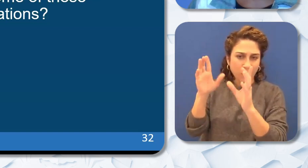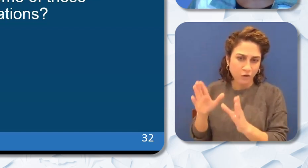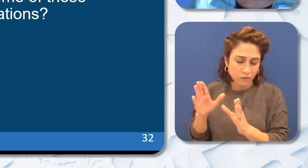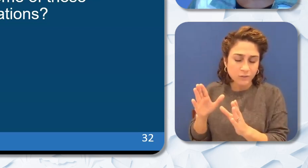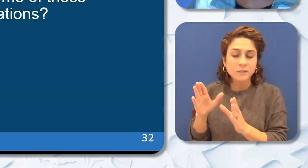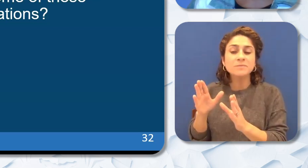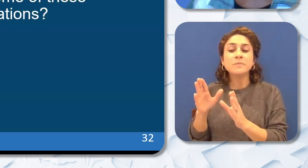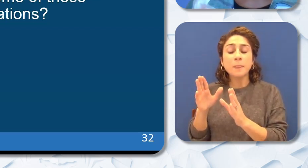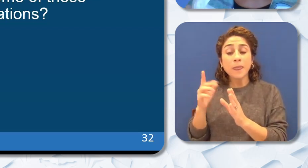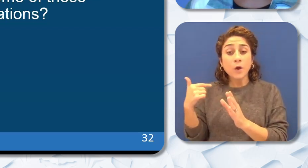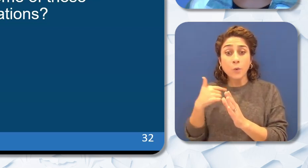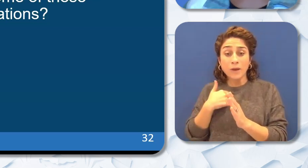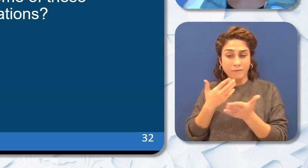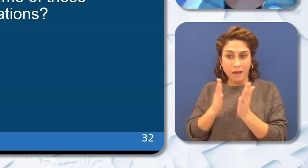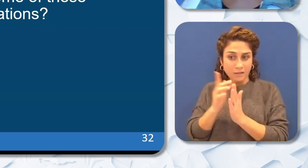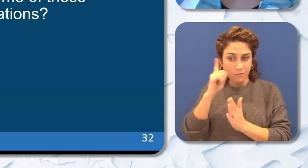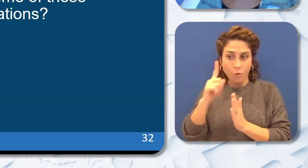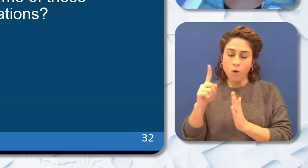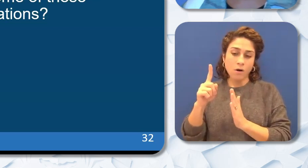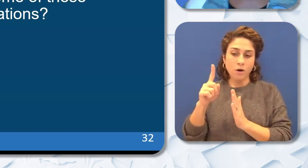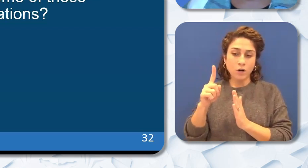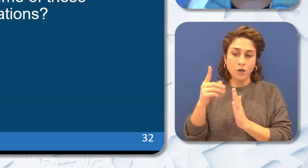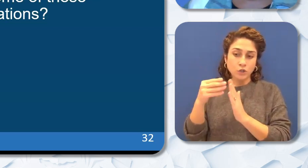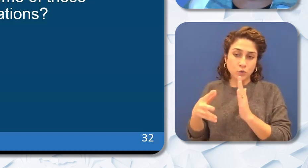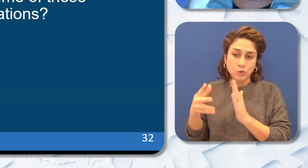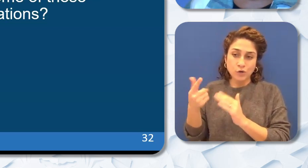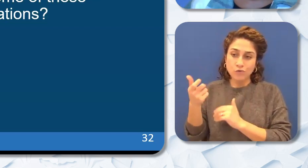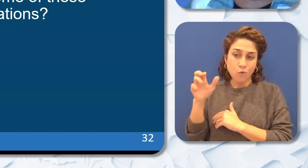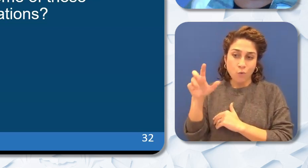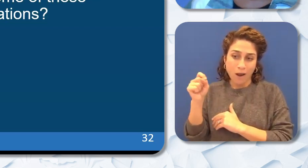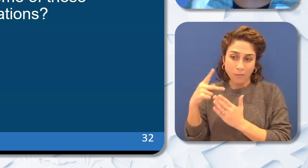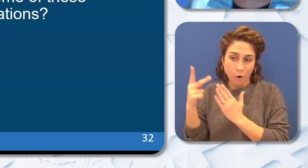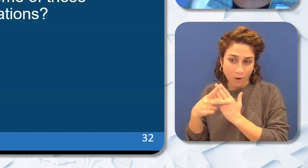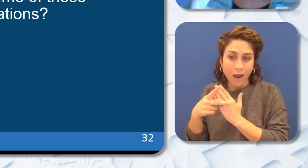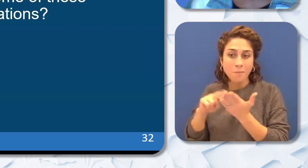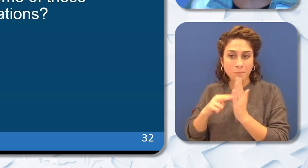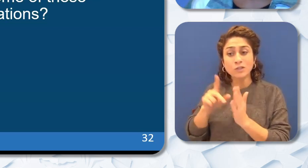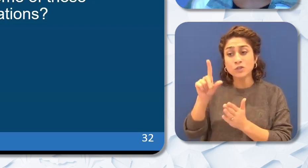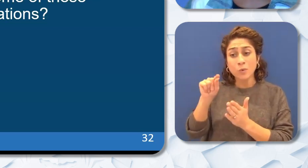Grant program that awards up to $20,000 for teacher preparation programs. In addition the